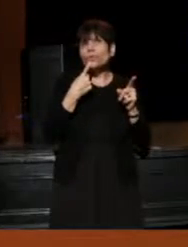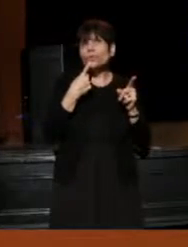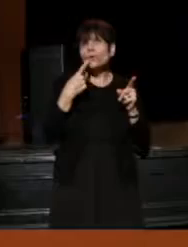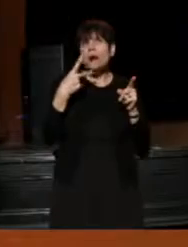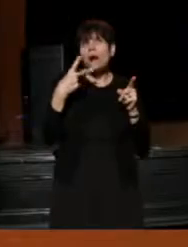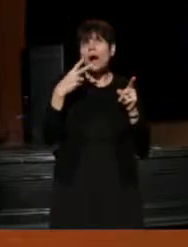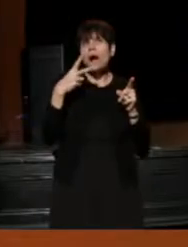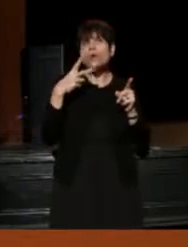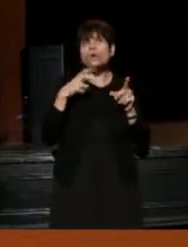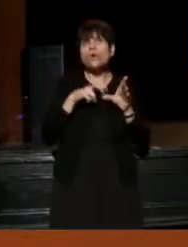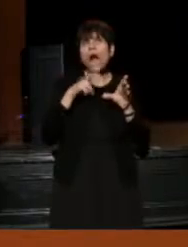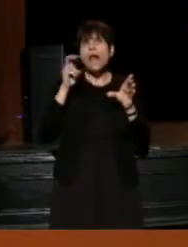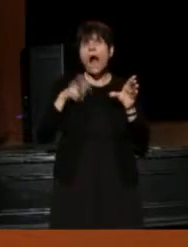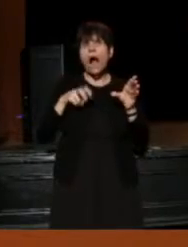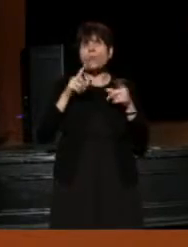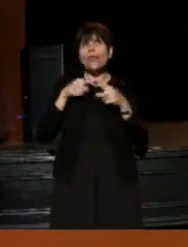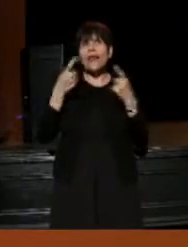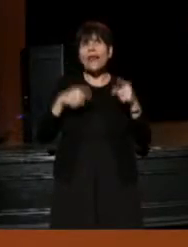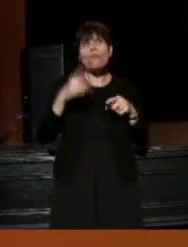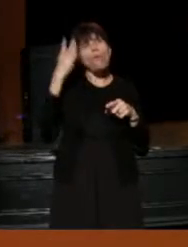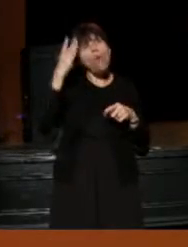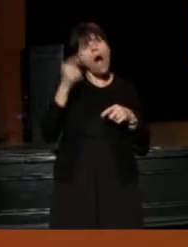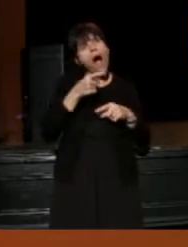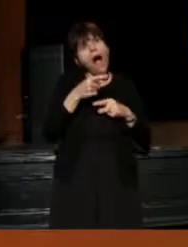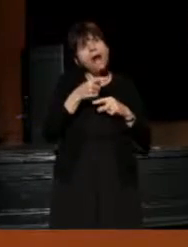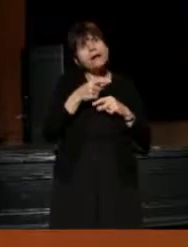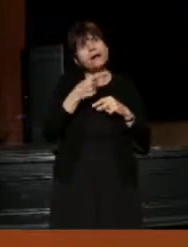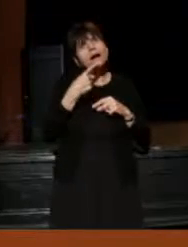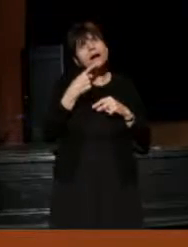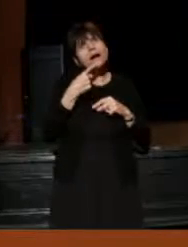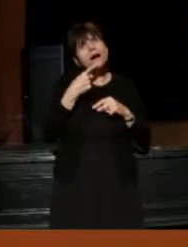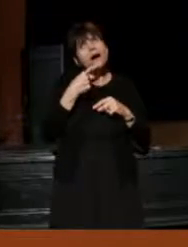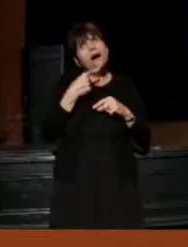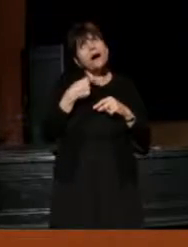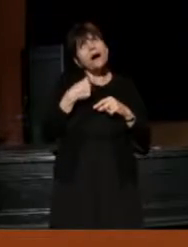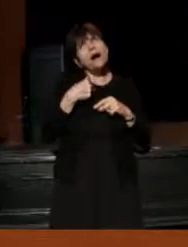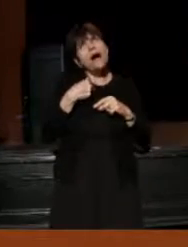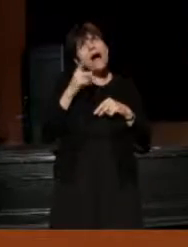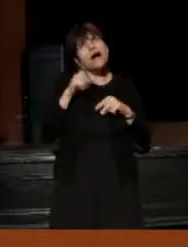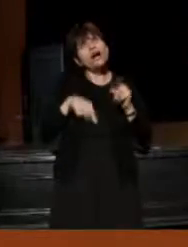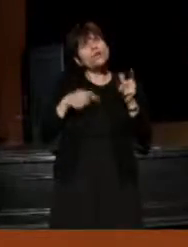Why was that?" "I couldn't deal with that."